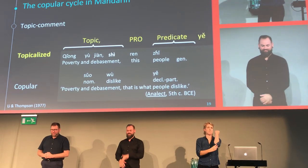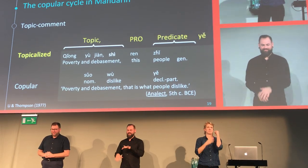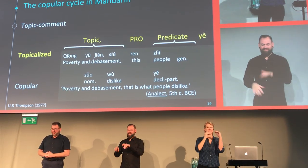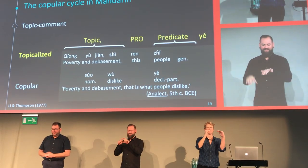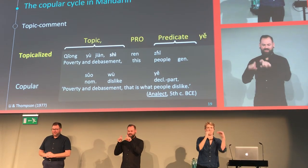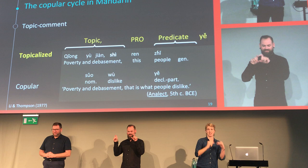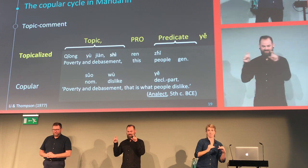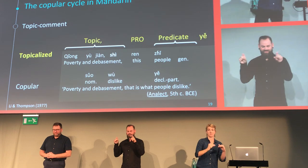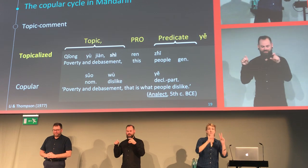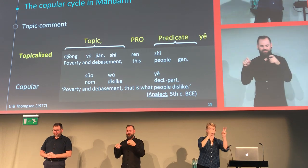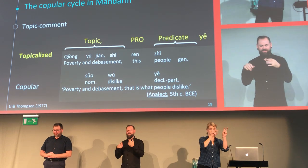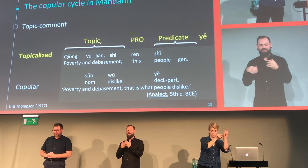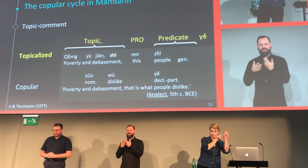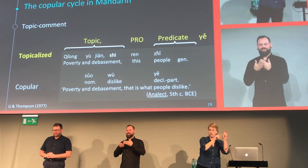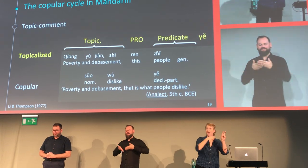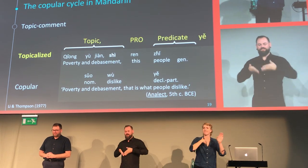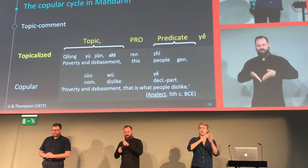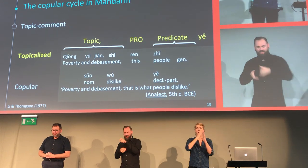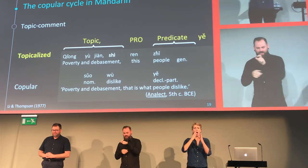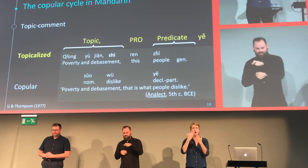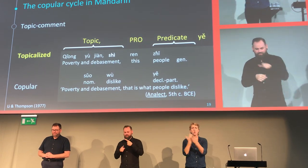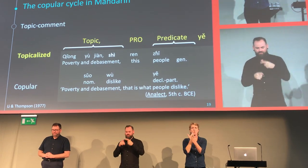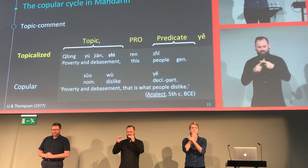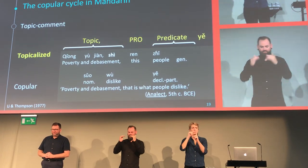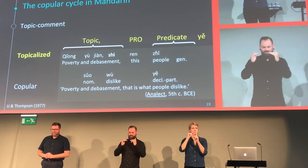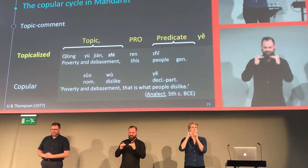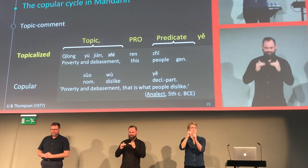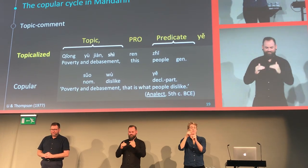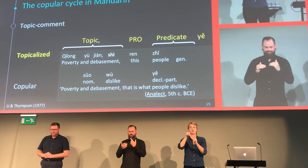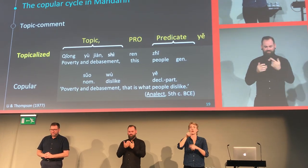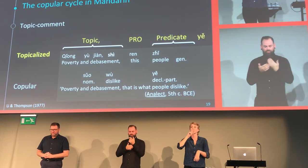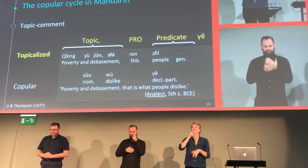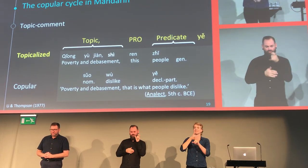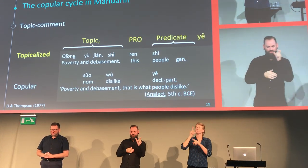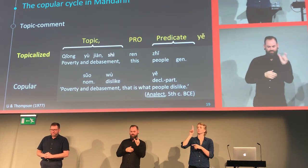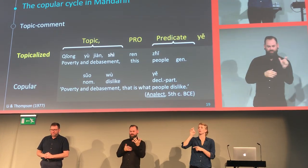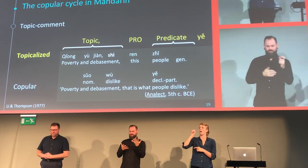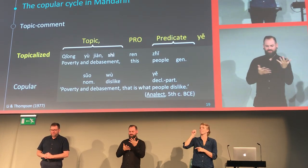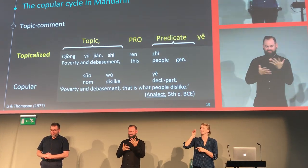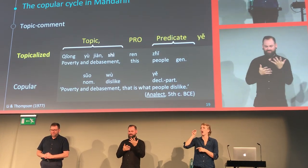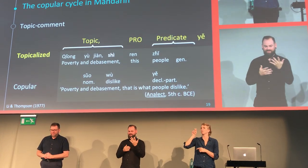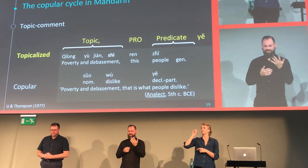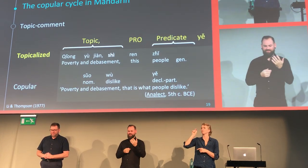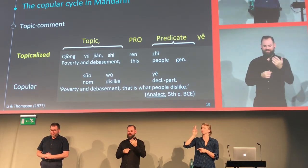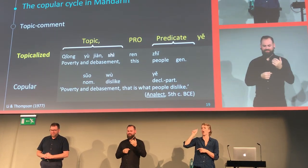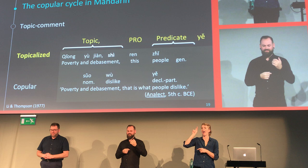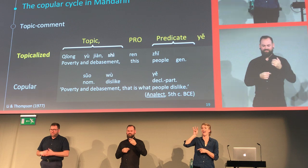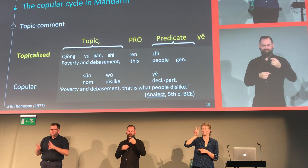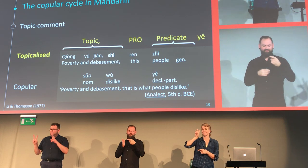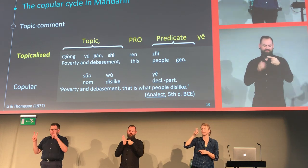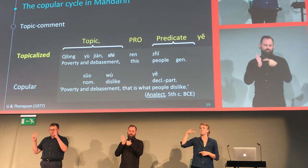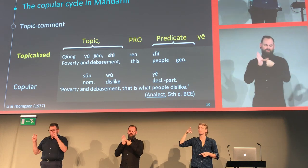You see there is the topic of "poverty and debasement." And then there is a new word inserted,